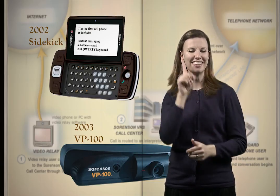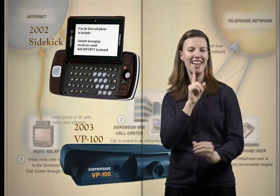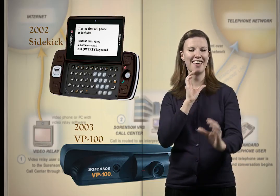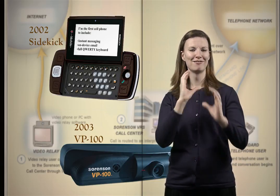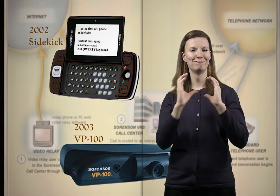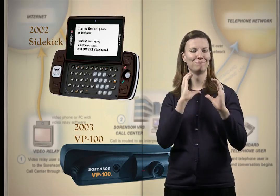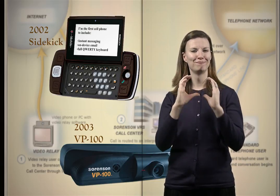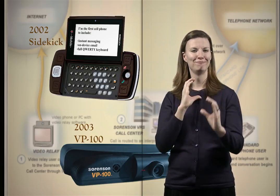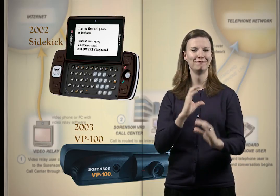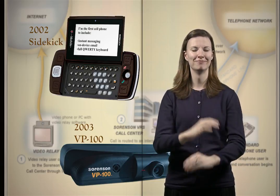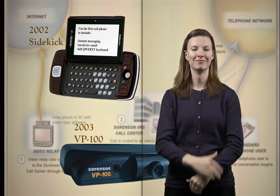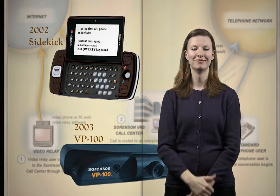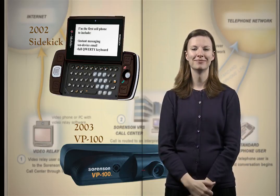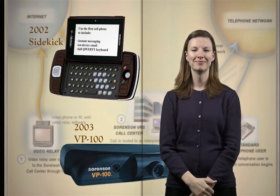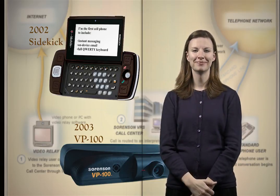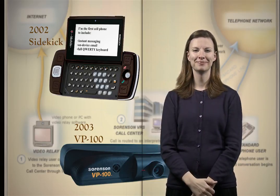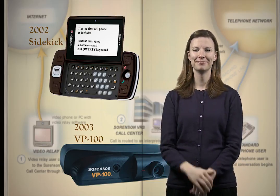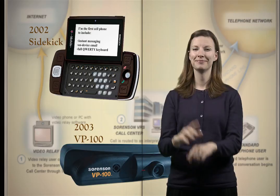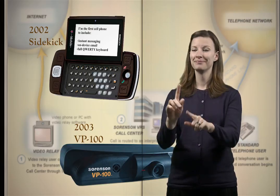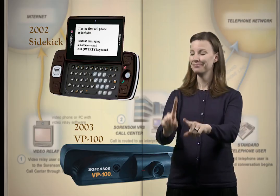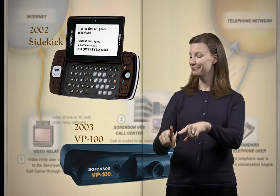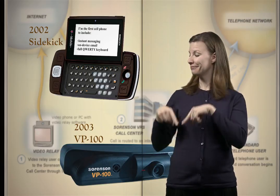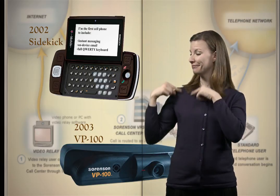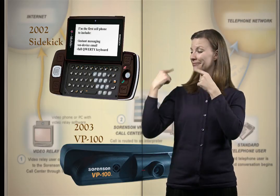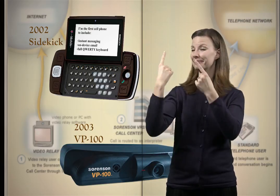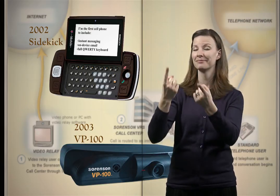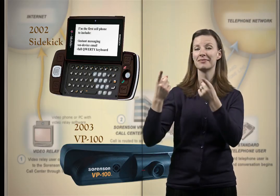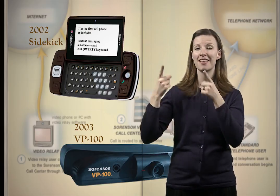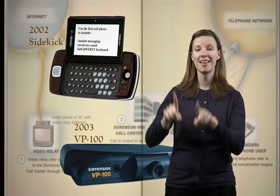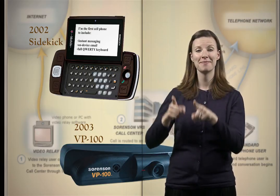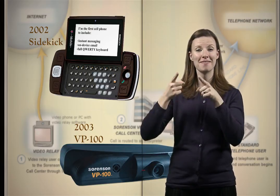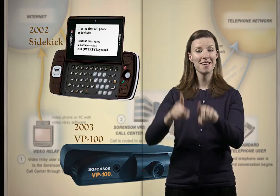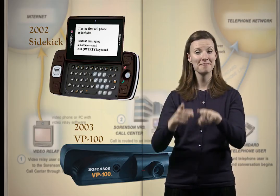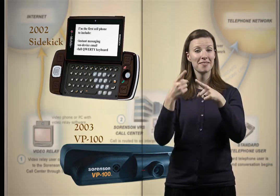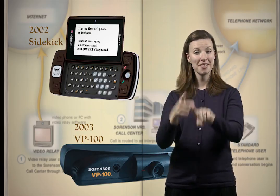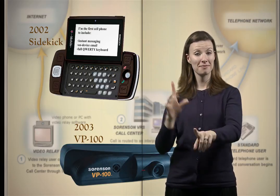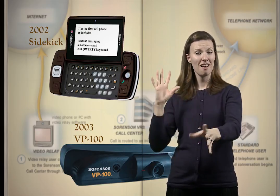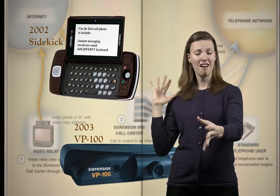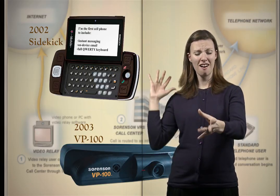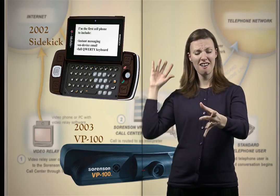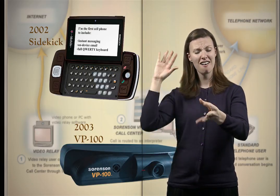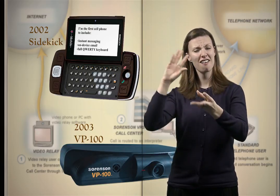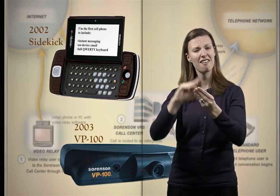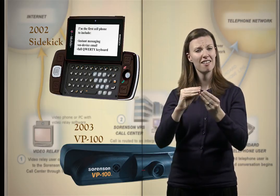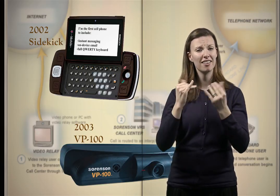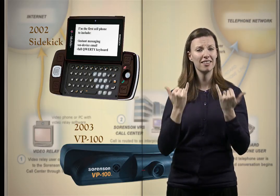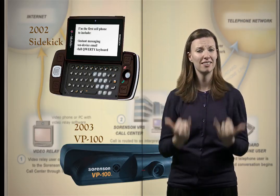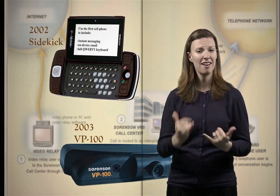Sorenson Videophone technology became available, granting Deaf people greater comfort and autonomyin telephone communications.